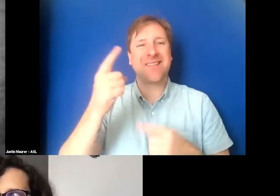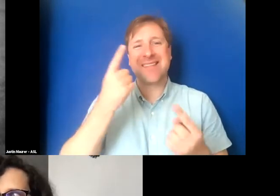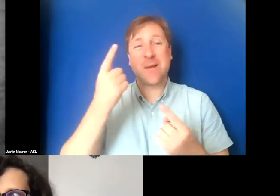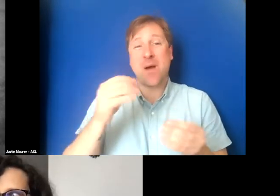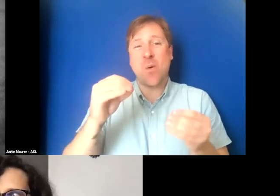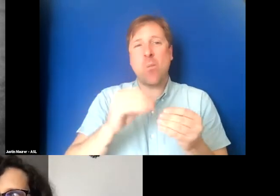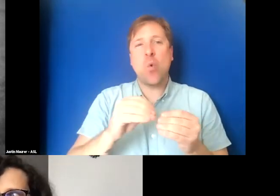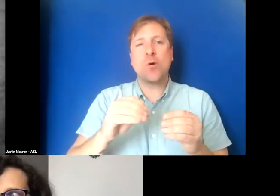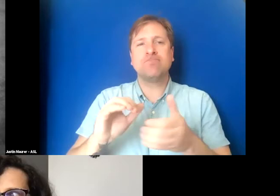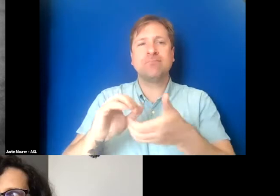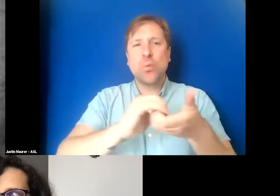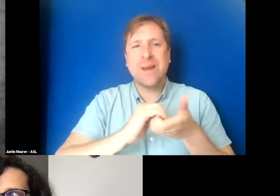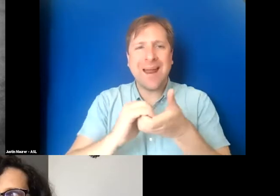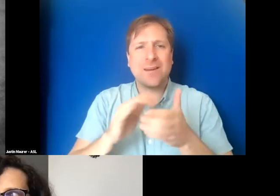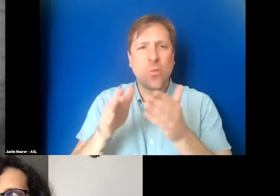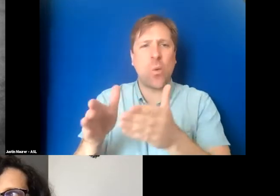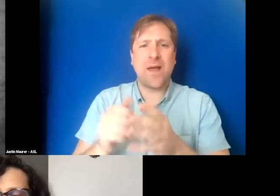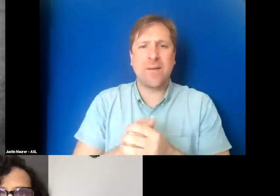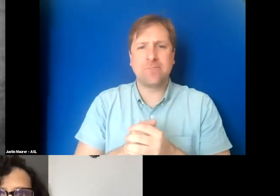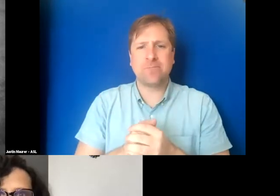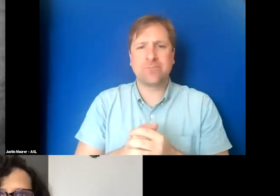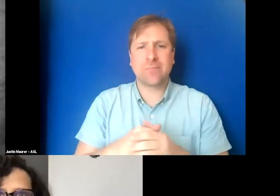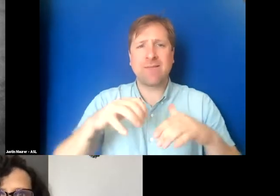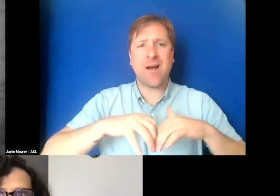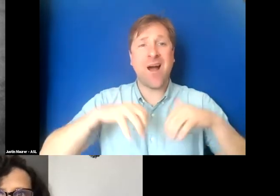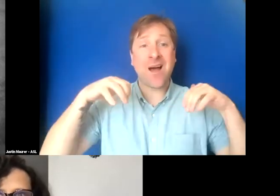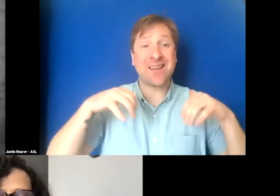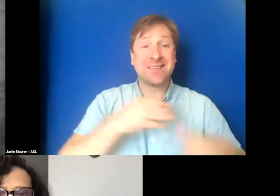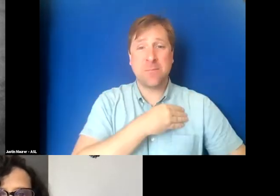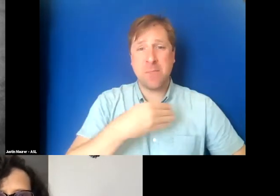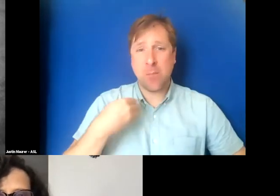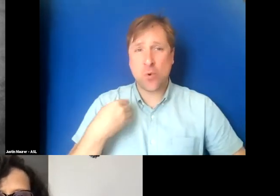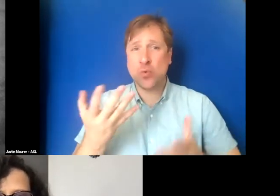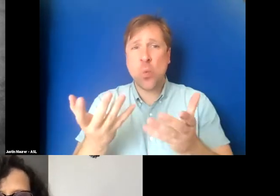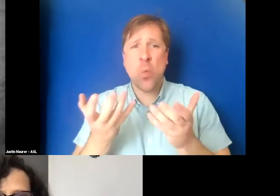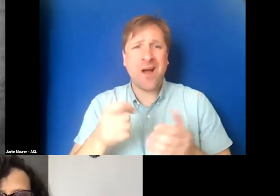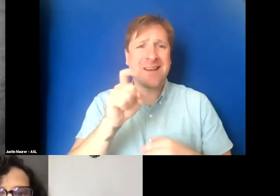united way of audience members who want and need these pieces of access.